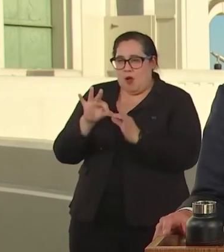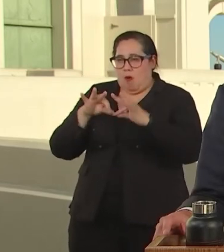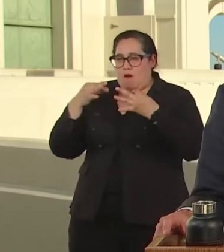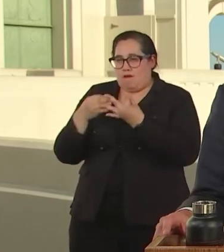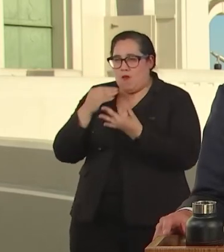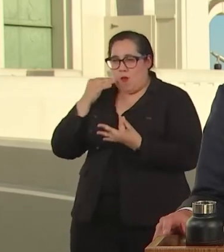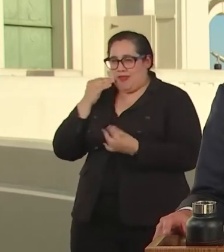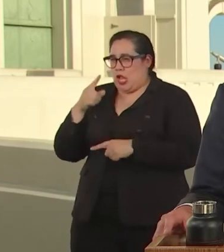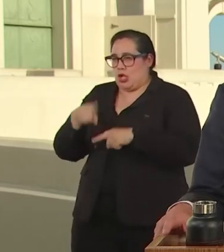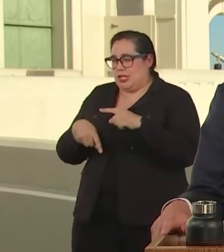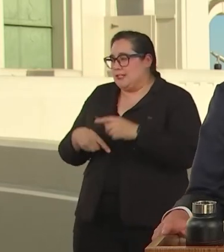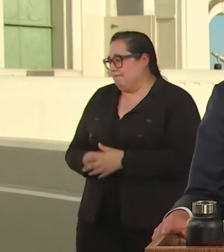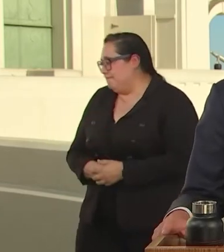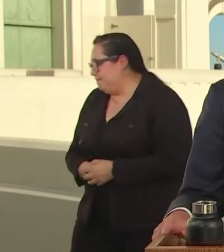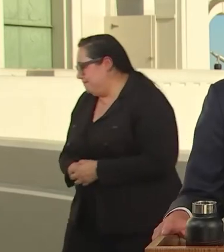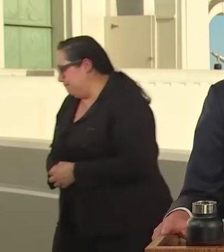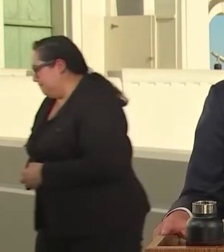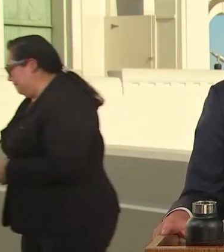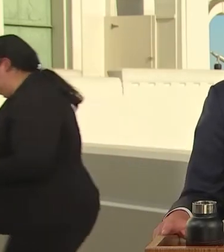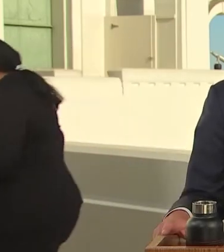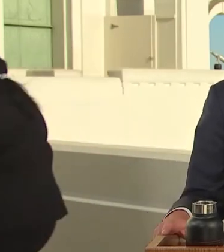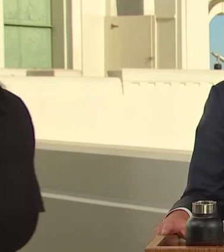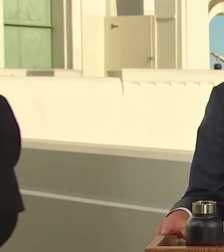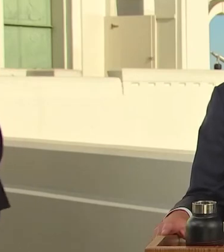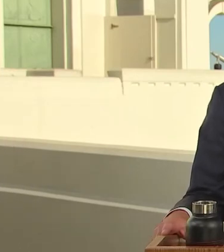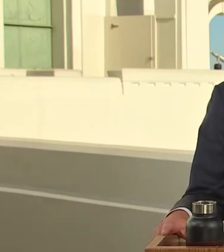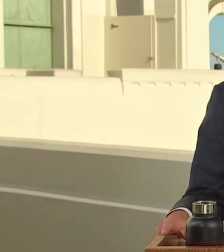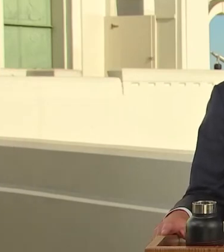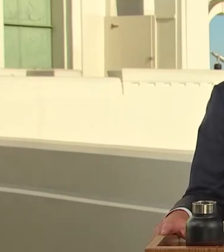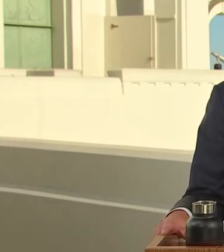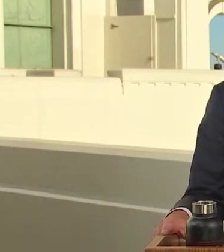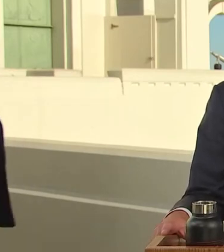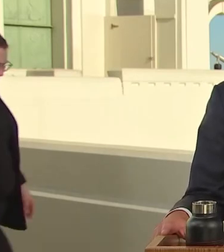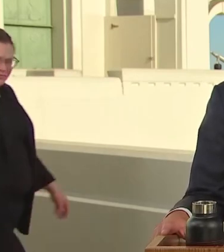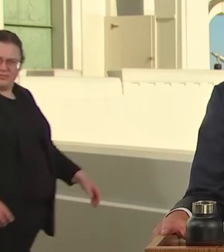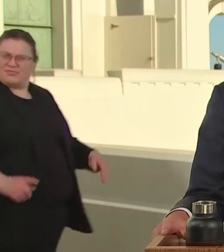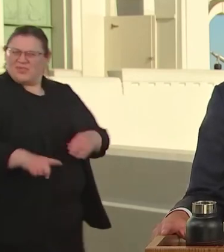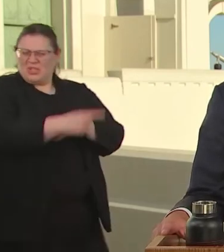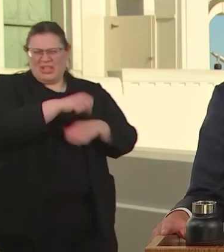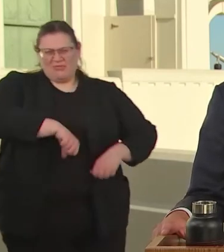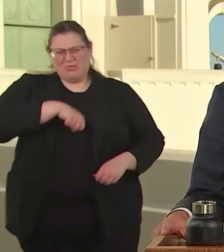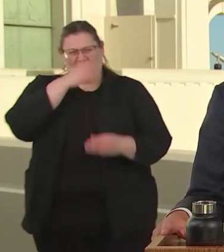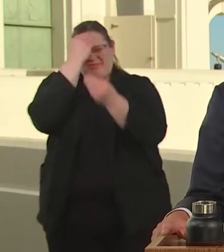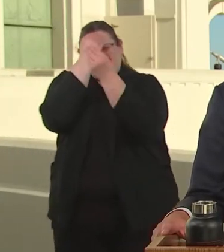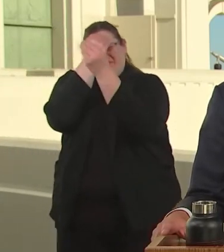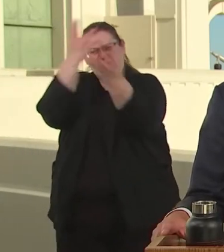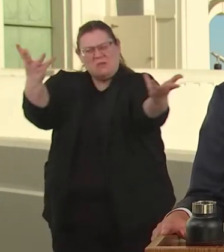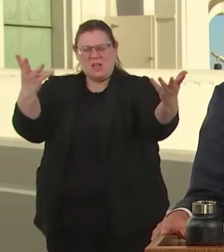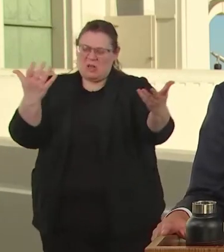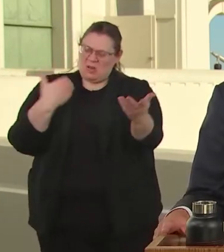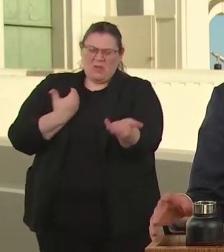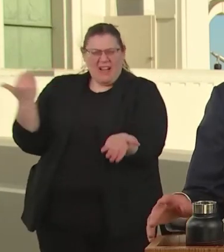THAT WE'RE GOING TO DOUBLE DOWN AGAIN. THIS SUMMER OUR CITY WILL PUT